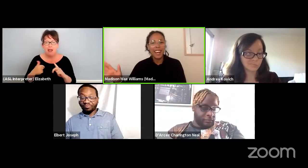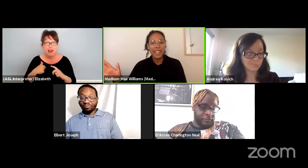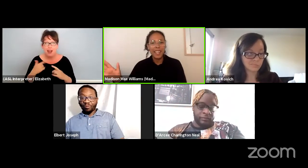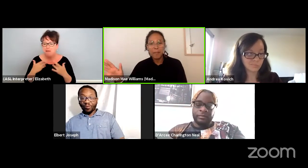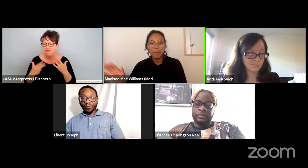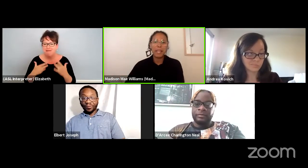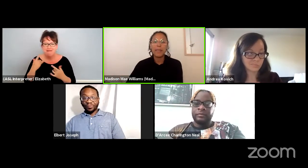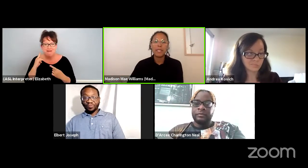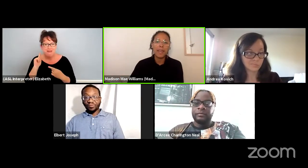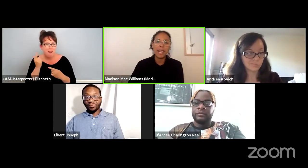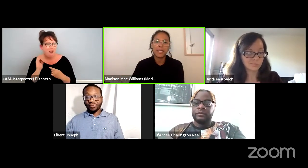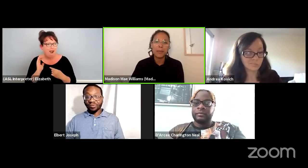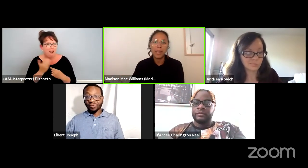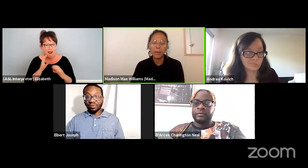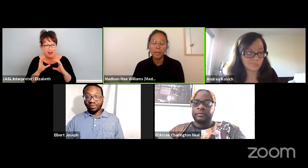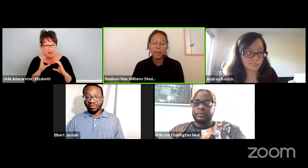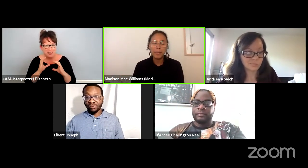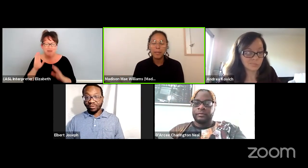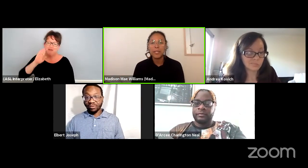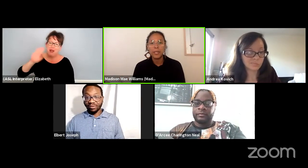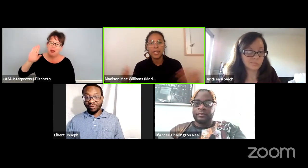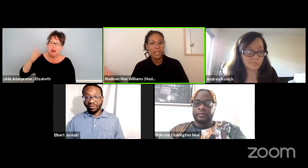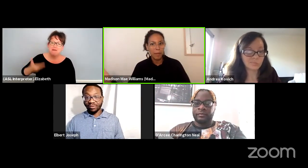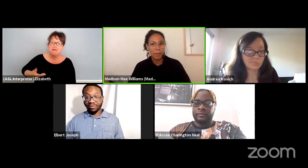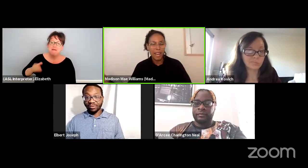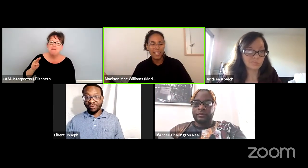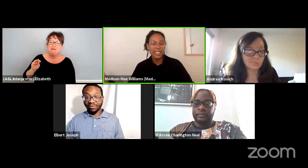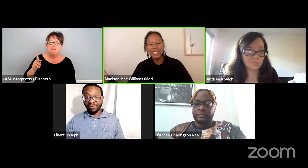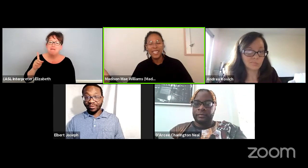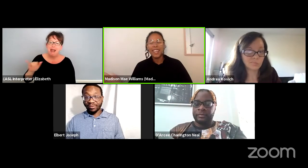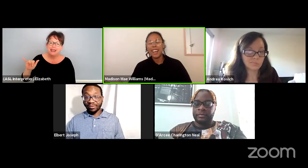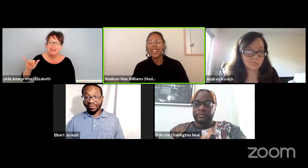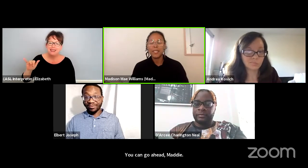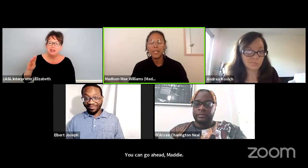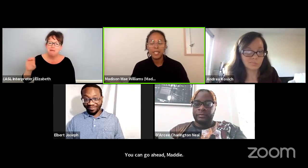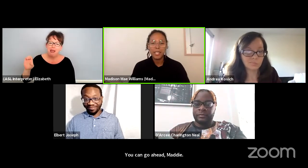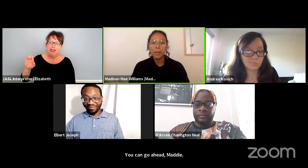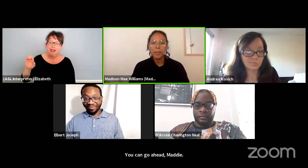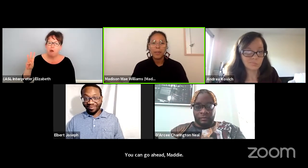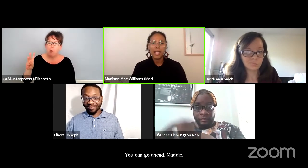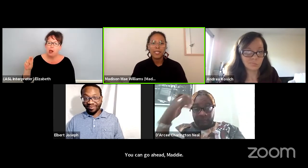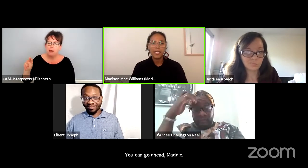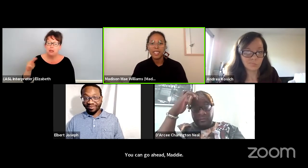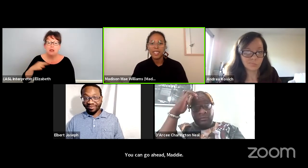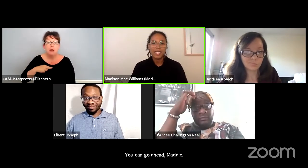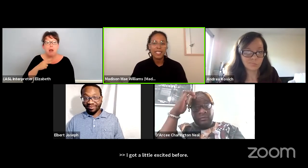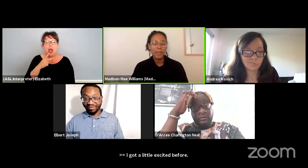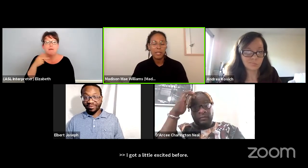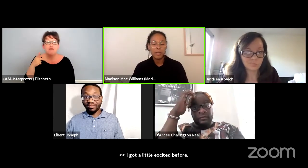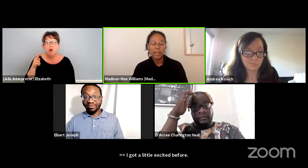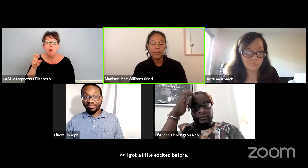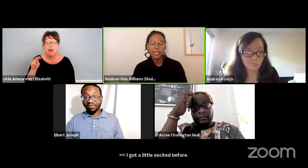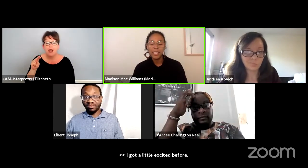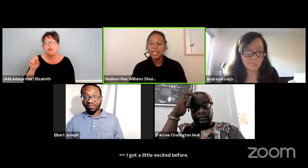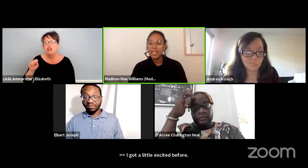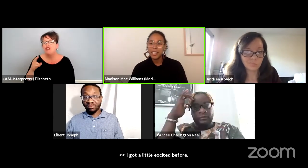Hi, my name is Madison Mae Williams but you can call me Maddie. I use she, her pronouns or anything said respectfully